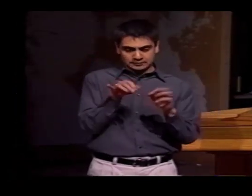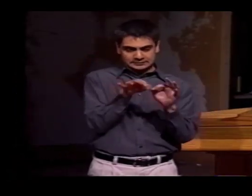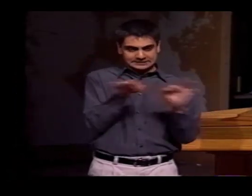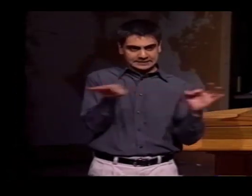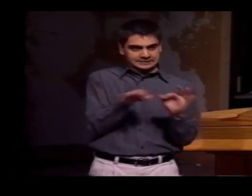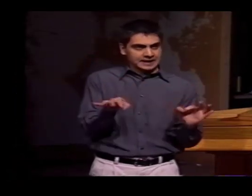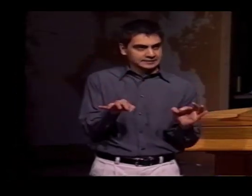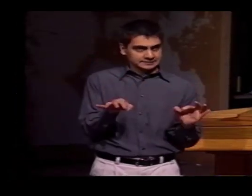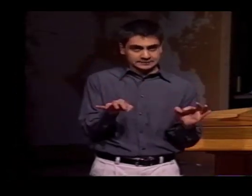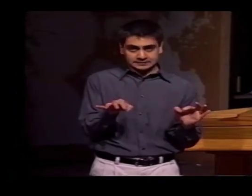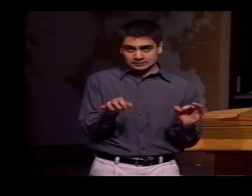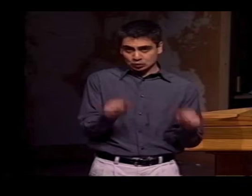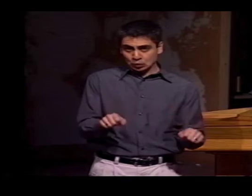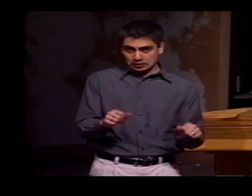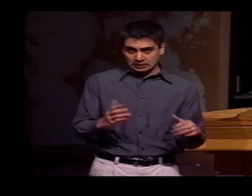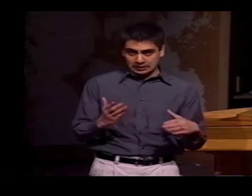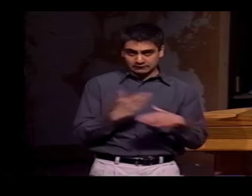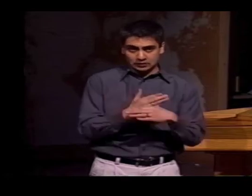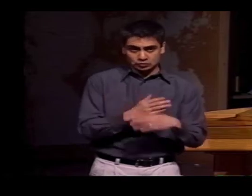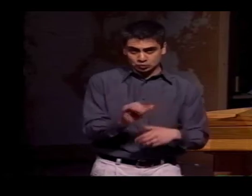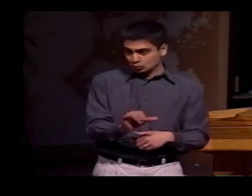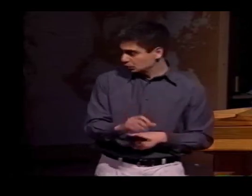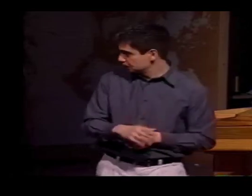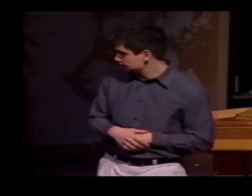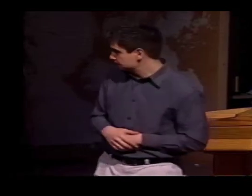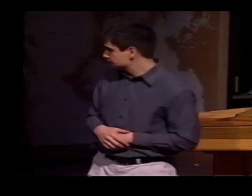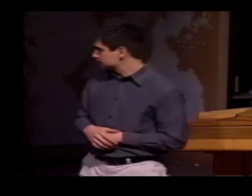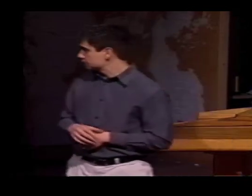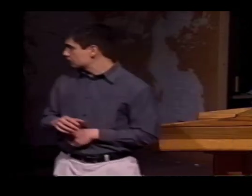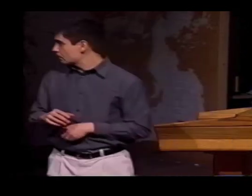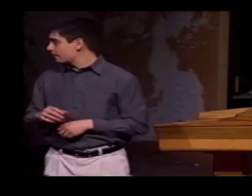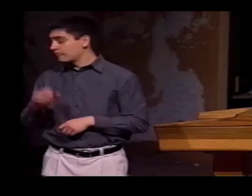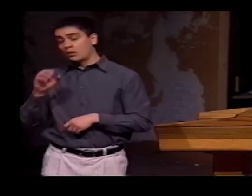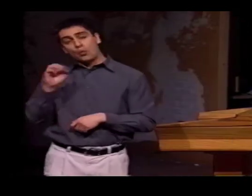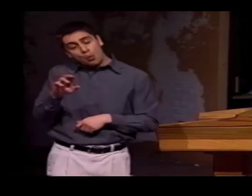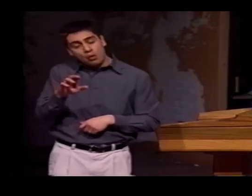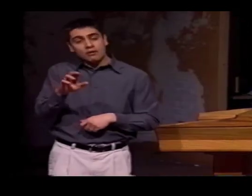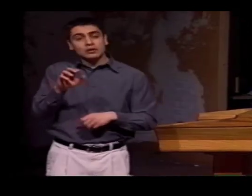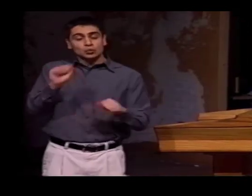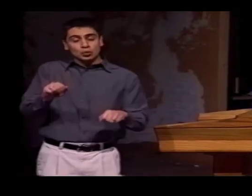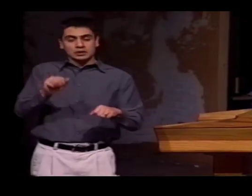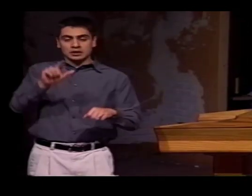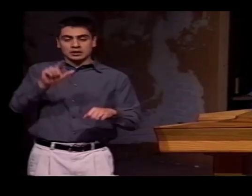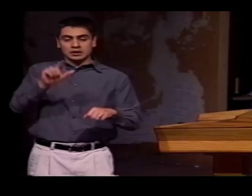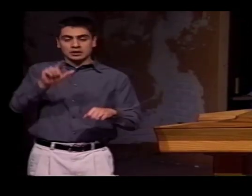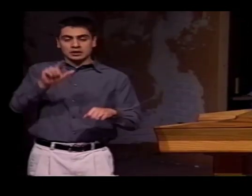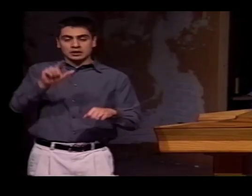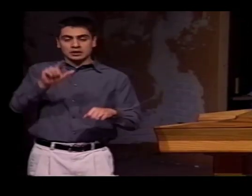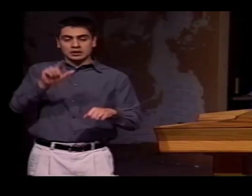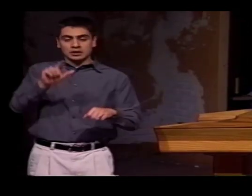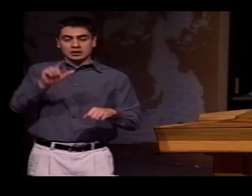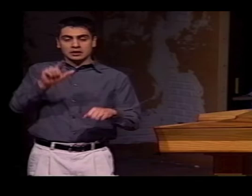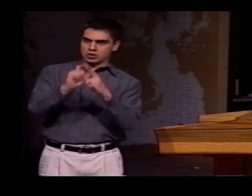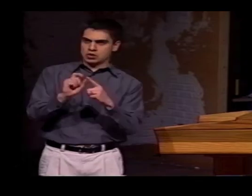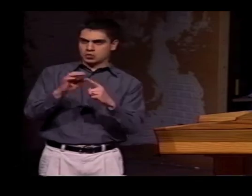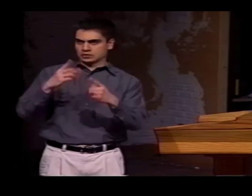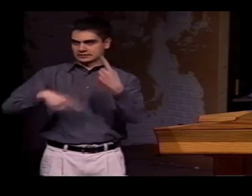SO THE SYNTAX AND THE STRUCTURE MIGHT BE INTERFERED WITH, ALONG WITH THE PHONOLOGICAL INTERFERENCE.